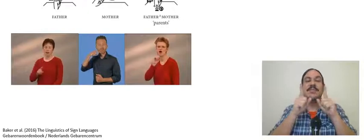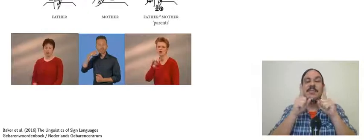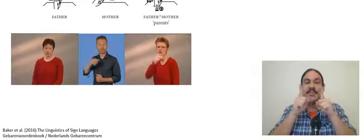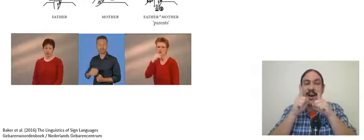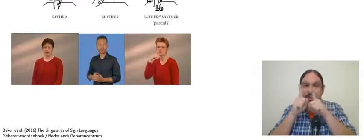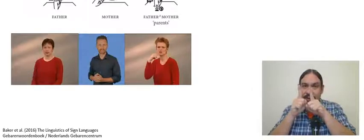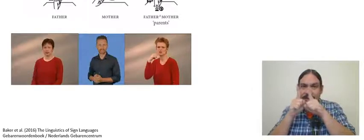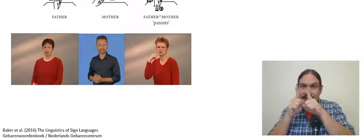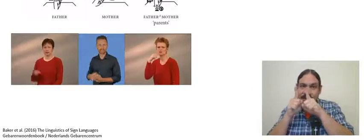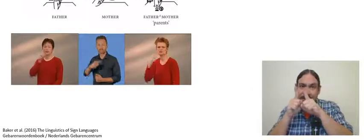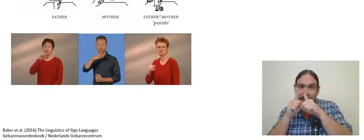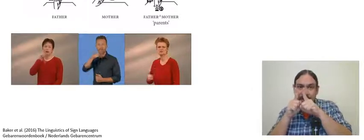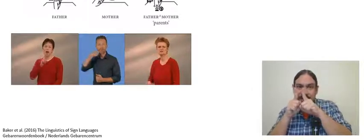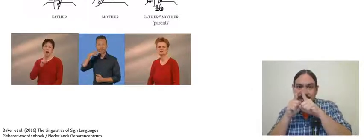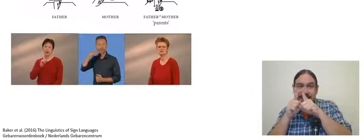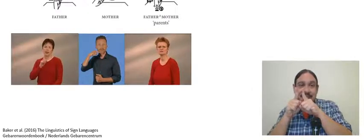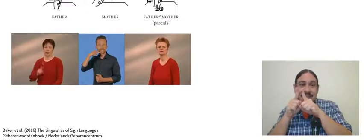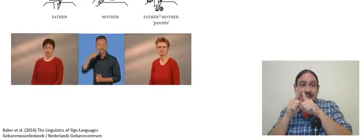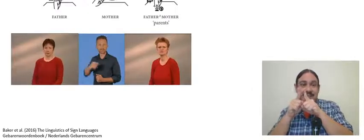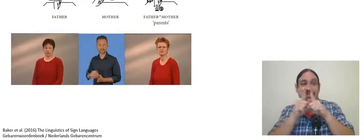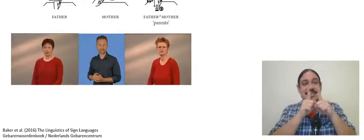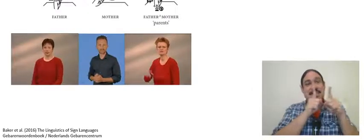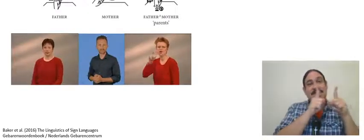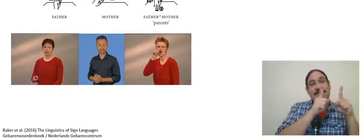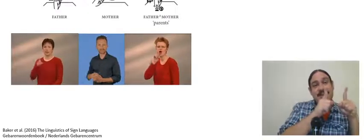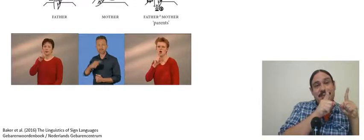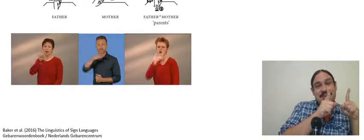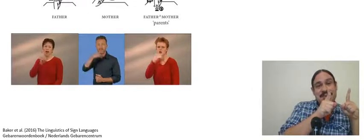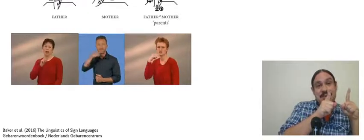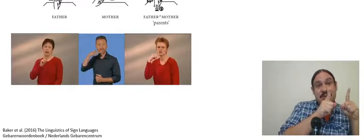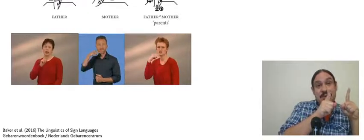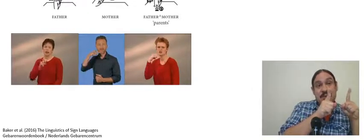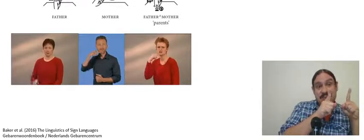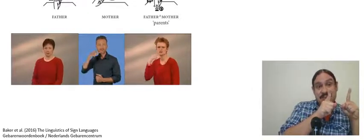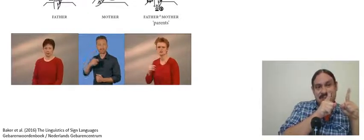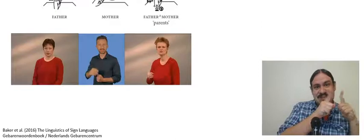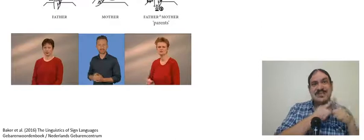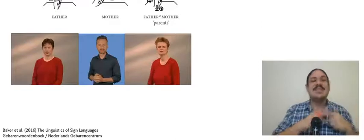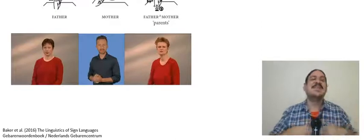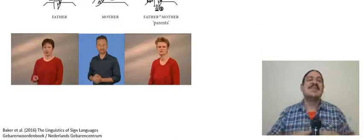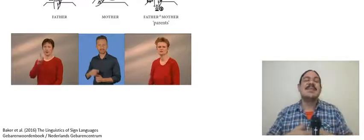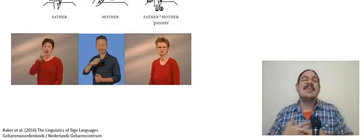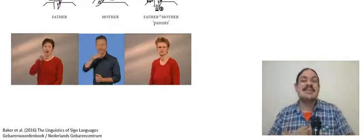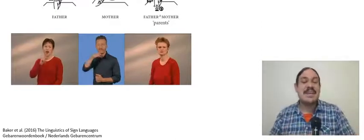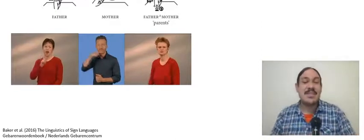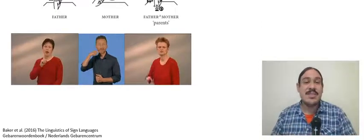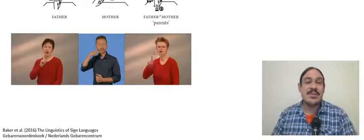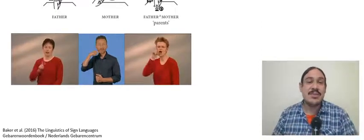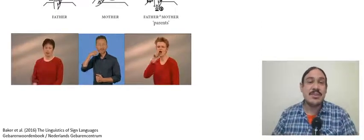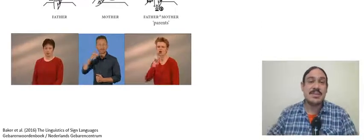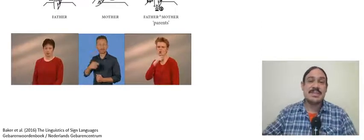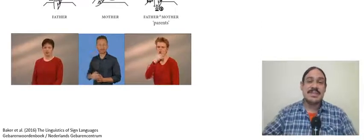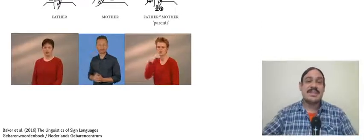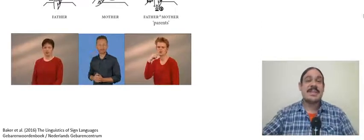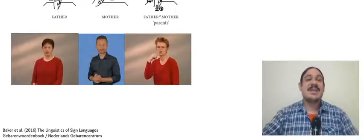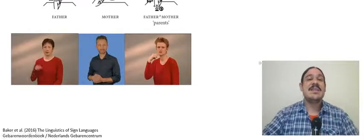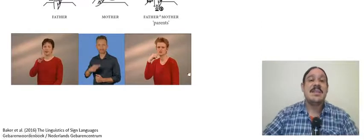the ones you've seen before we call it a coordinated compound because both words